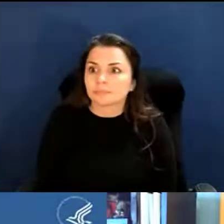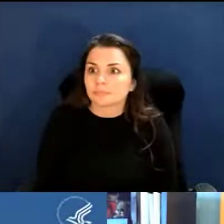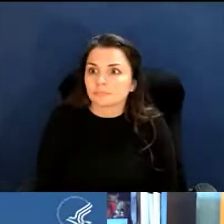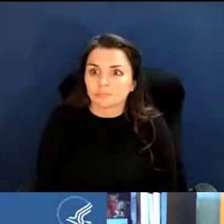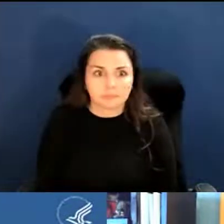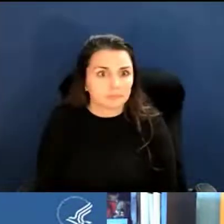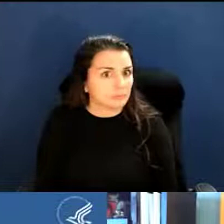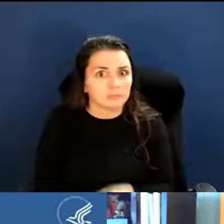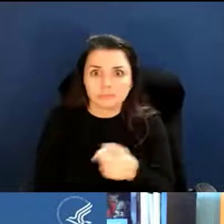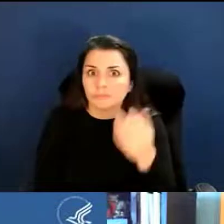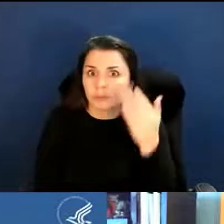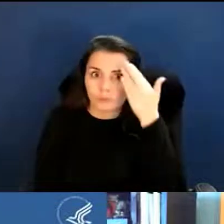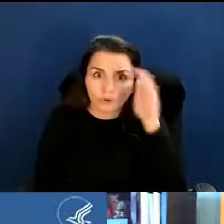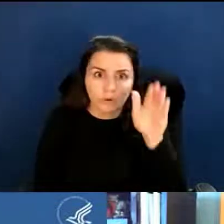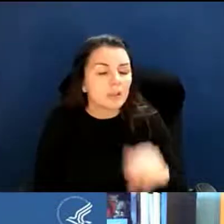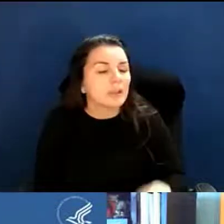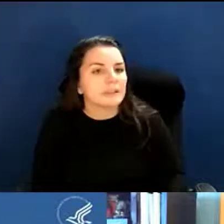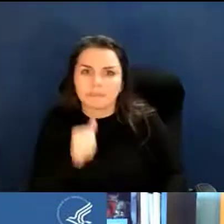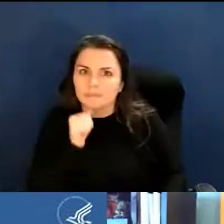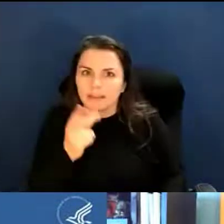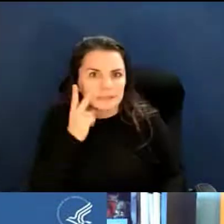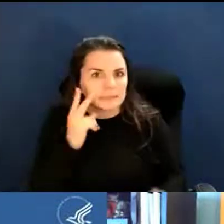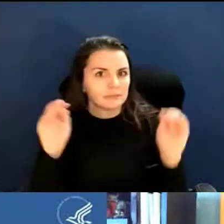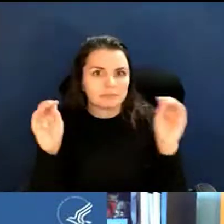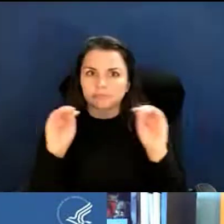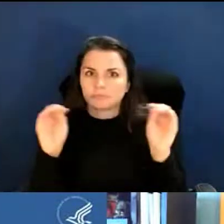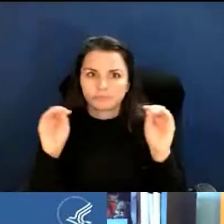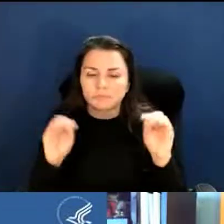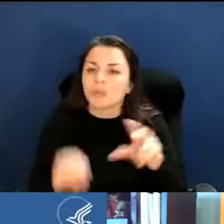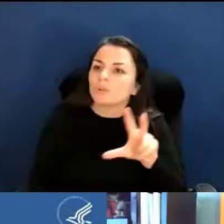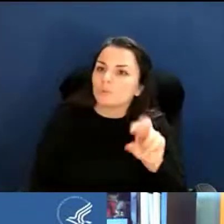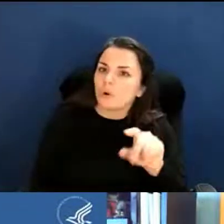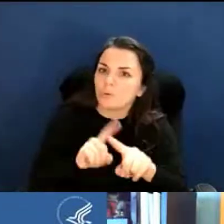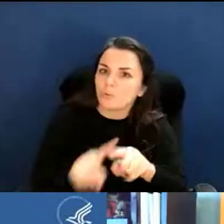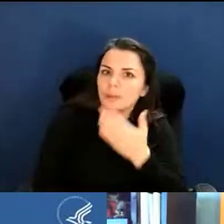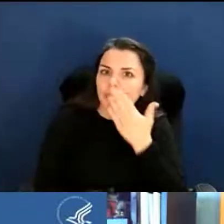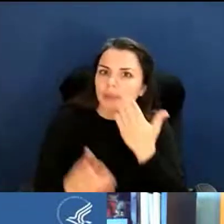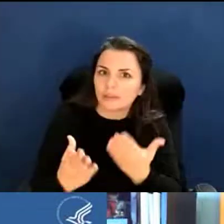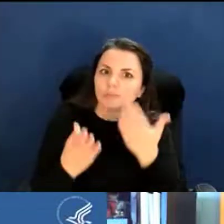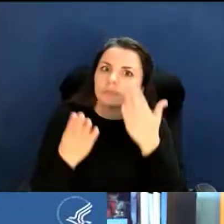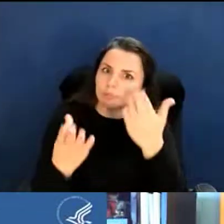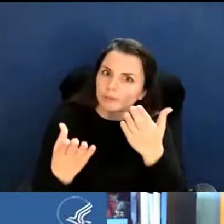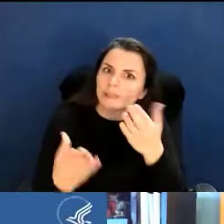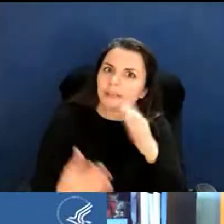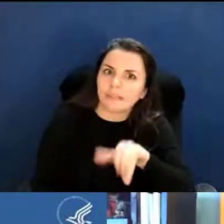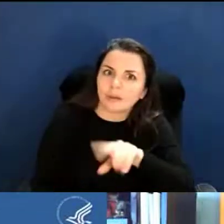Ashlee Lane: I haven't seen anything. Amanda Melillo: No, but thank you for bringing that to our attention. April Harrison: Yeah, so we'll take that back